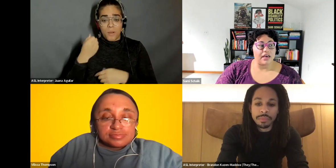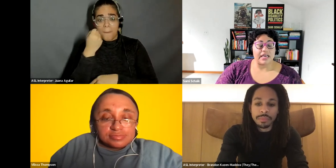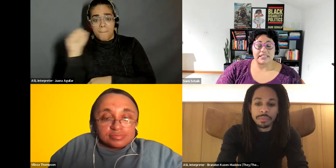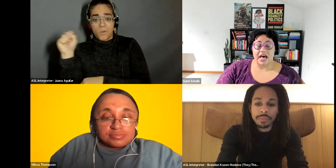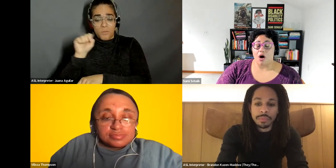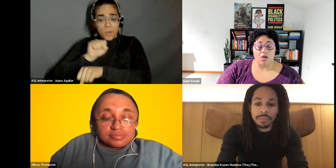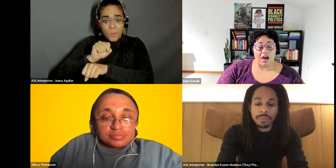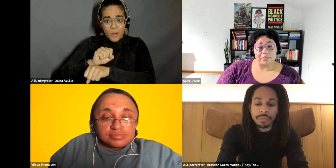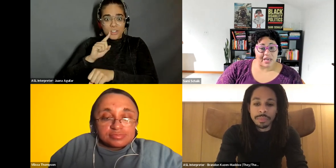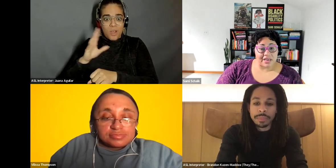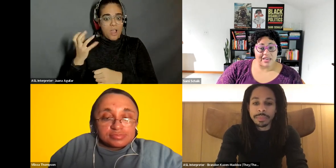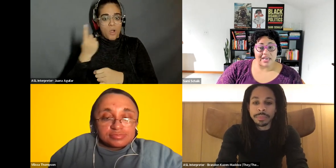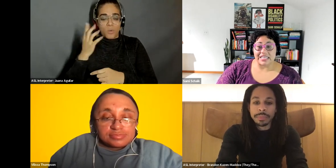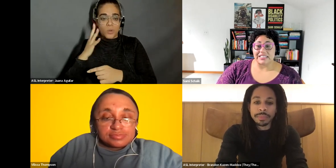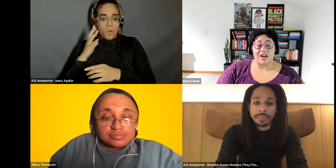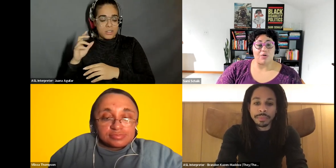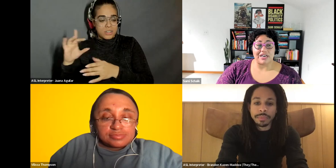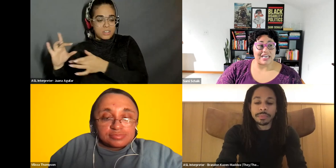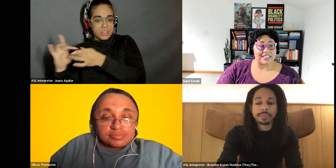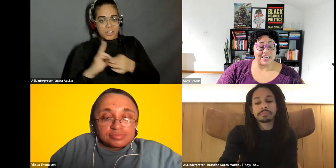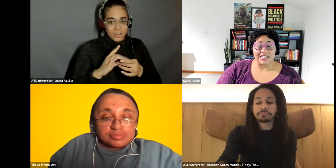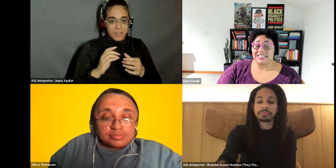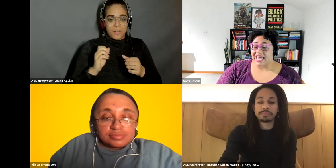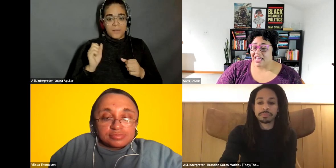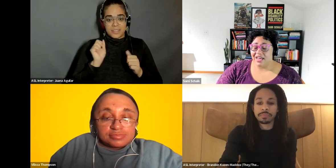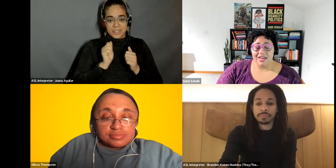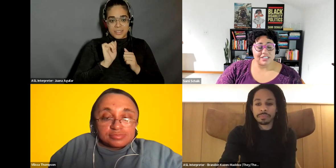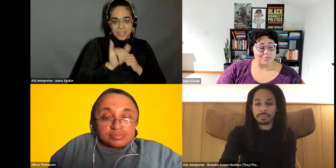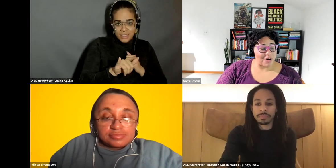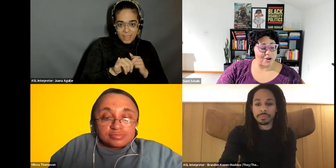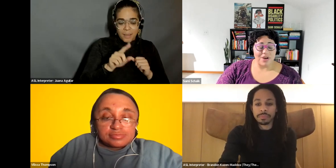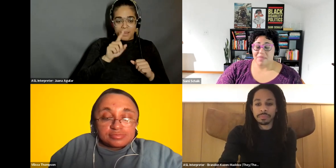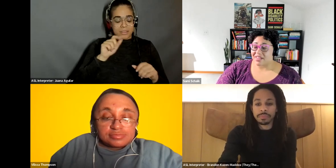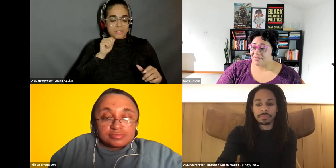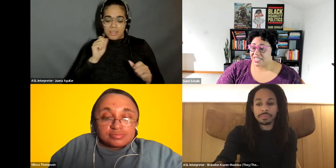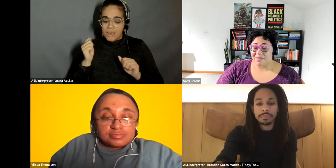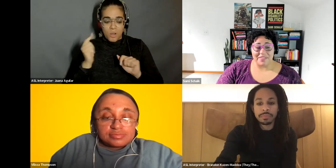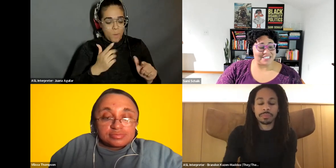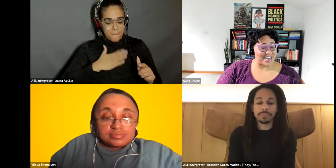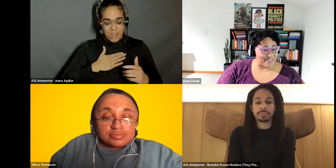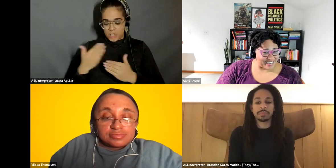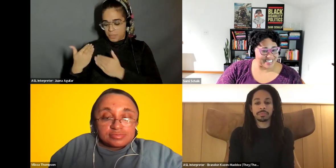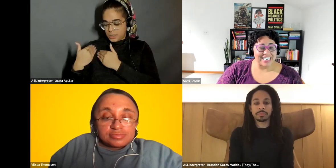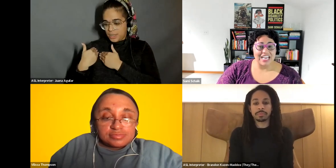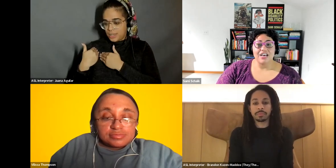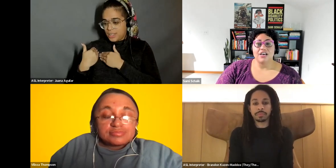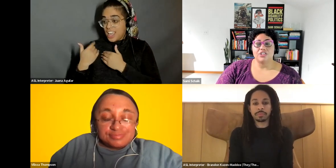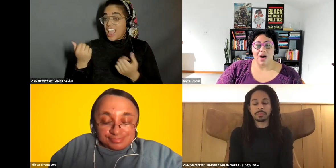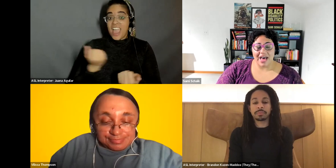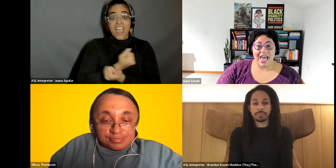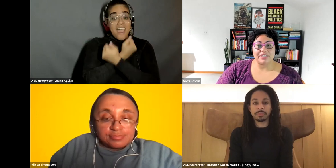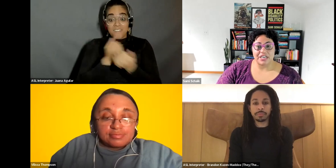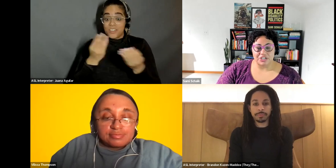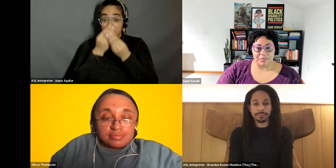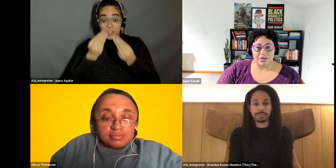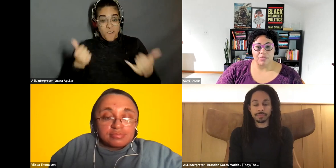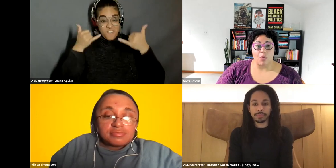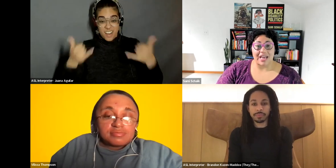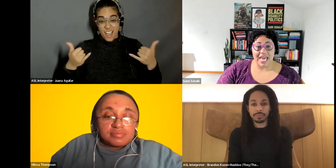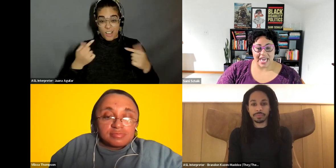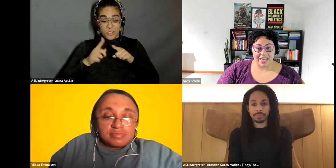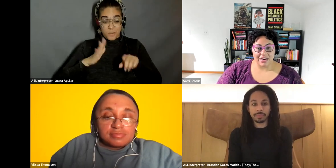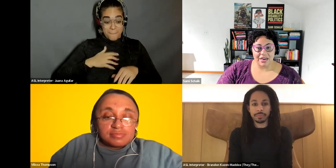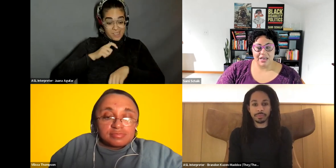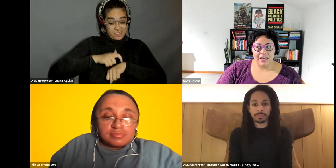Sami Schalk: it is not all on me. It is not all going to get done today, tomorrow in my lifetime and this generation. So I have to contribute what I can